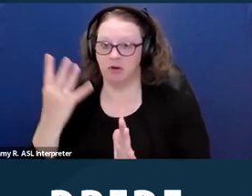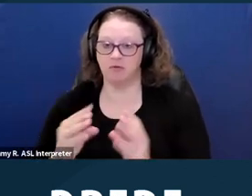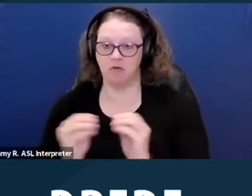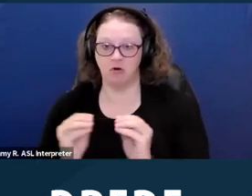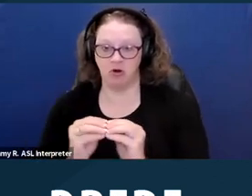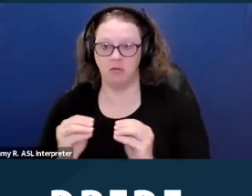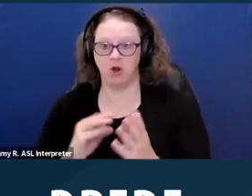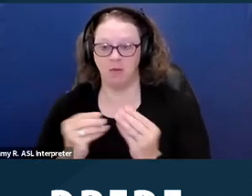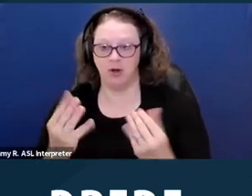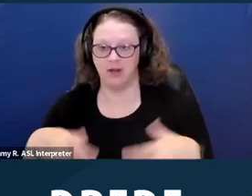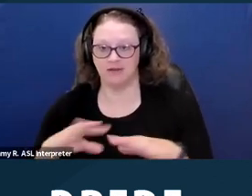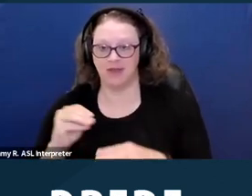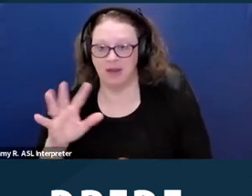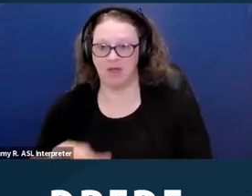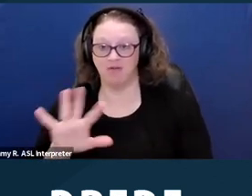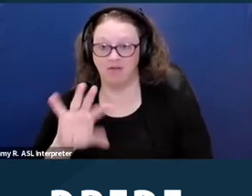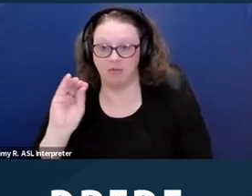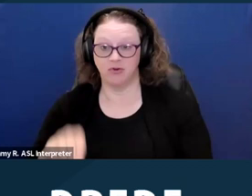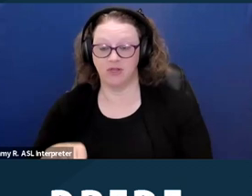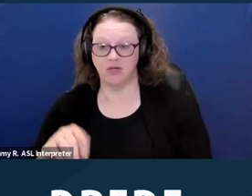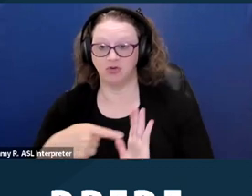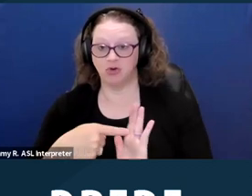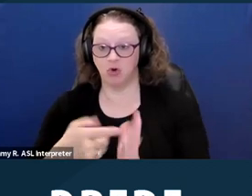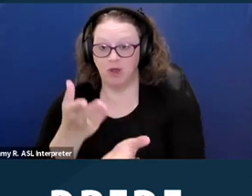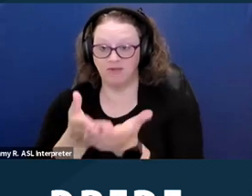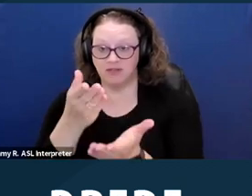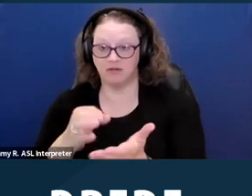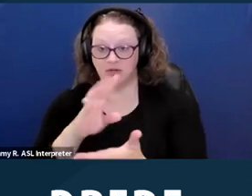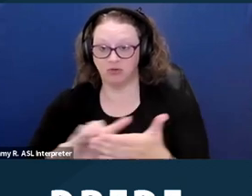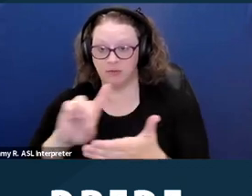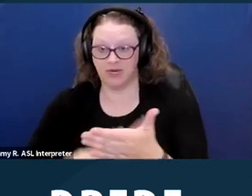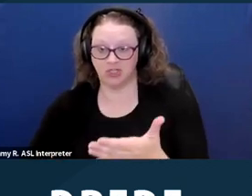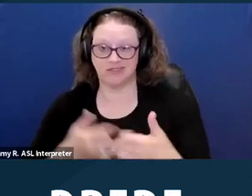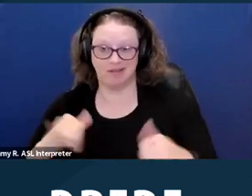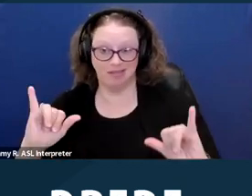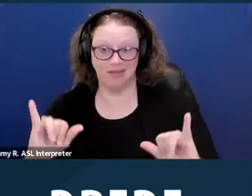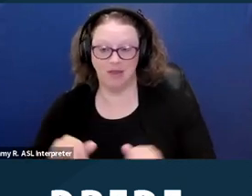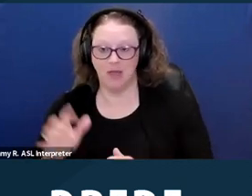of them show evidence of discrimination. And just, I want to say of about half of those